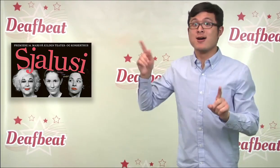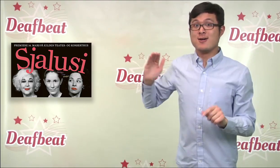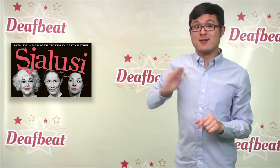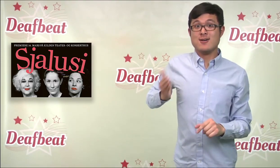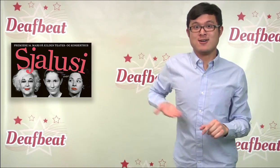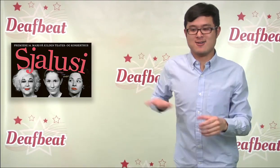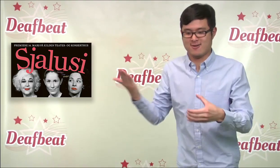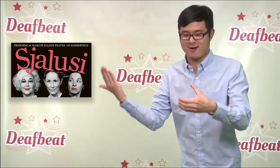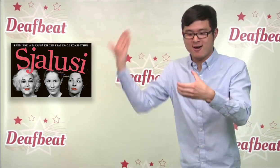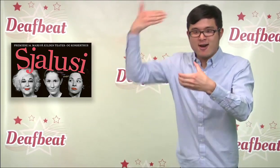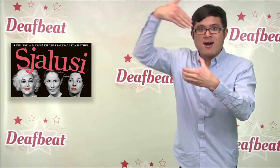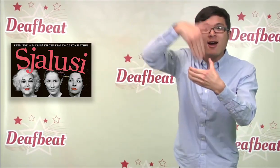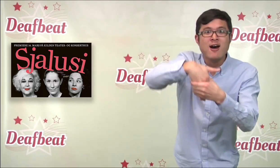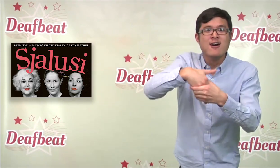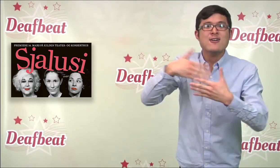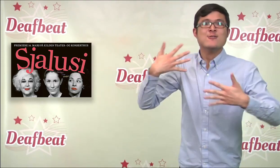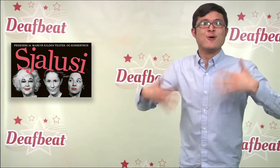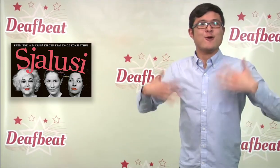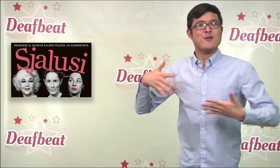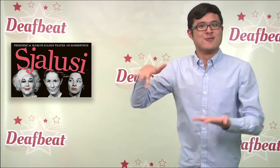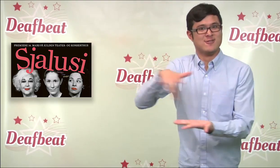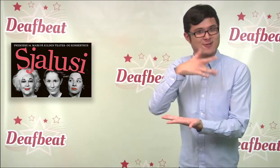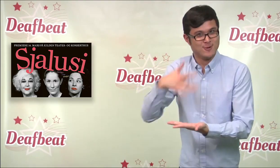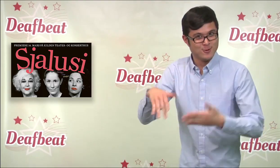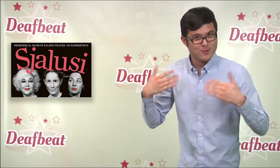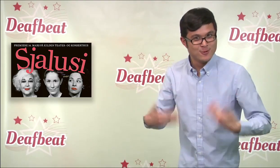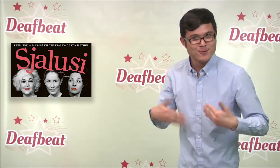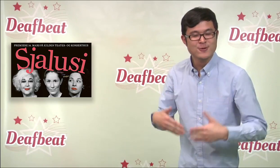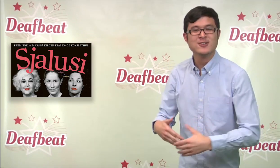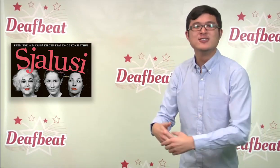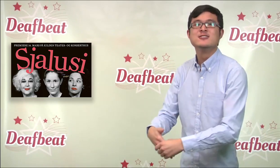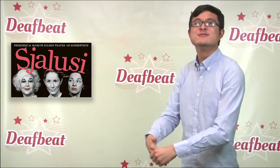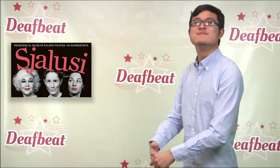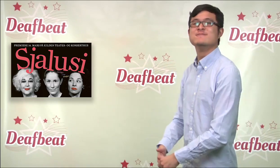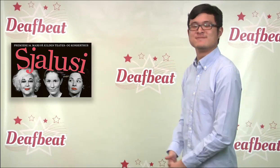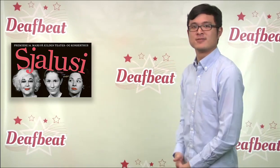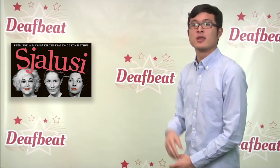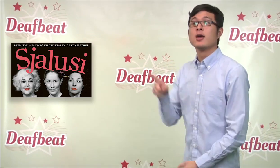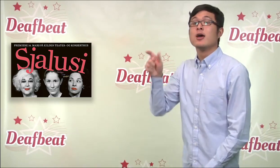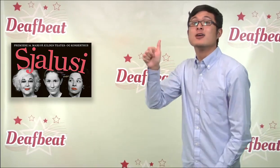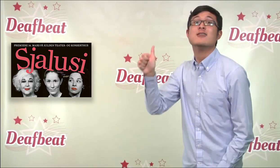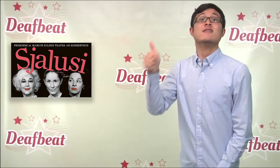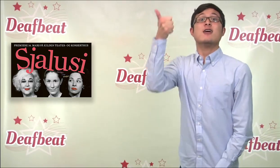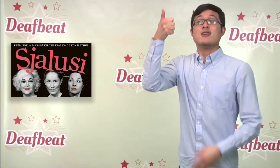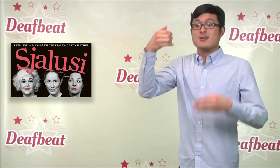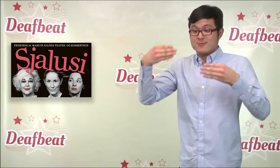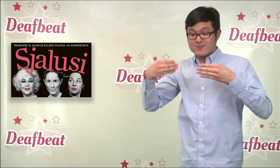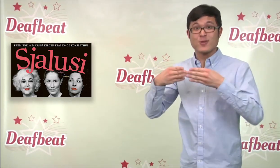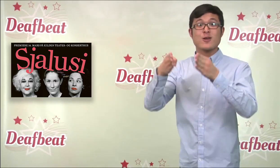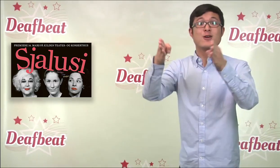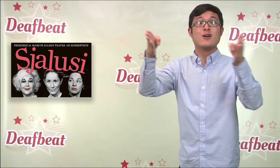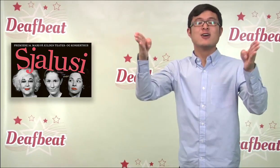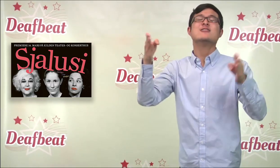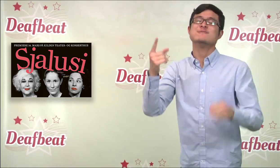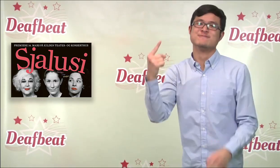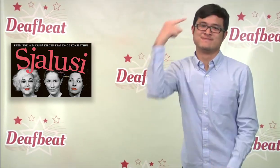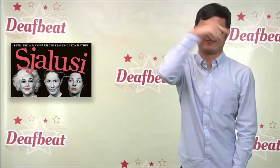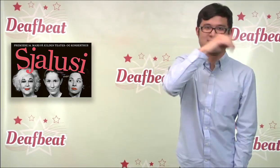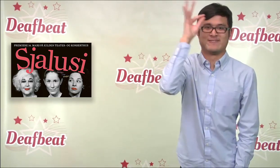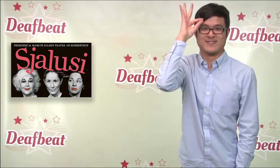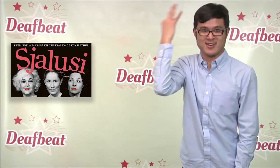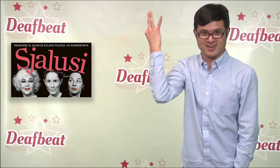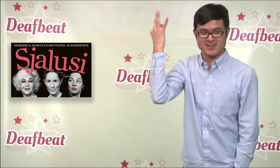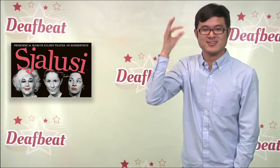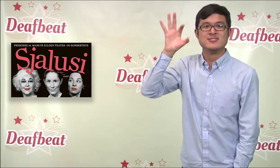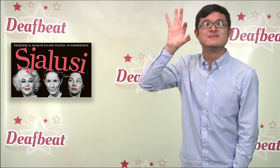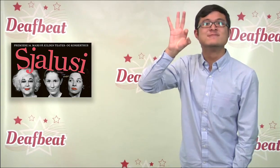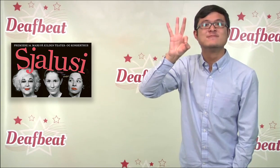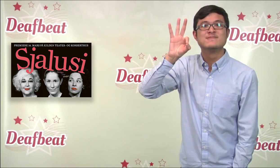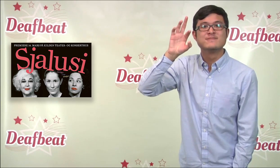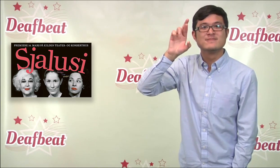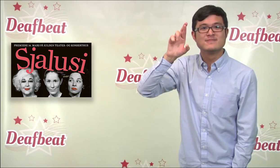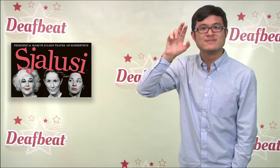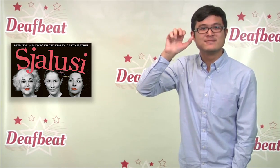actresses. This play was first given during a